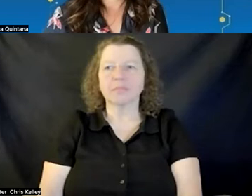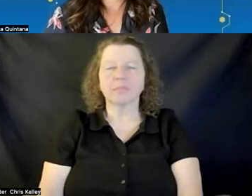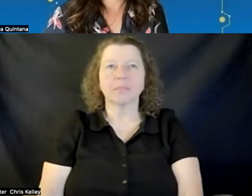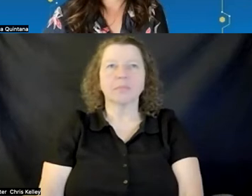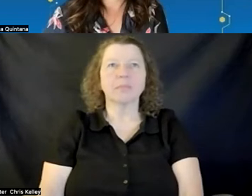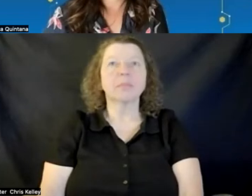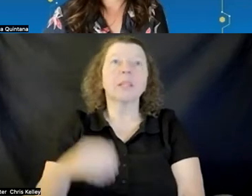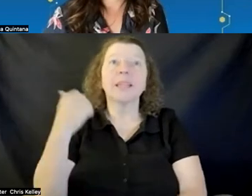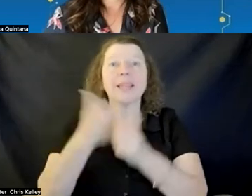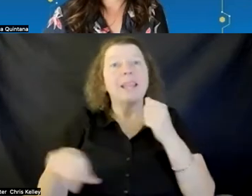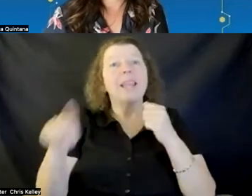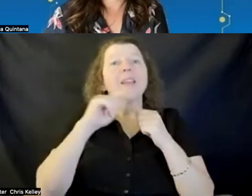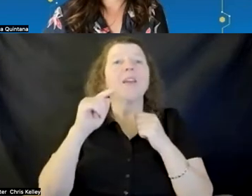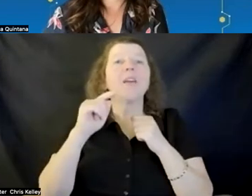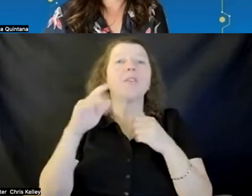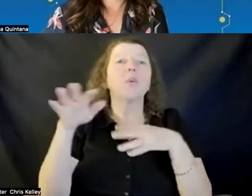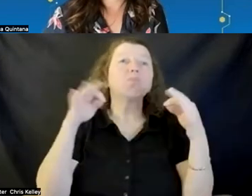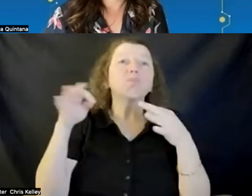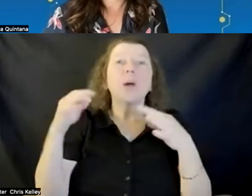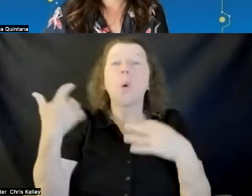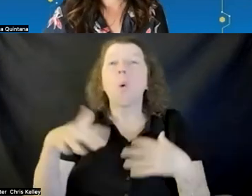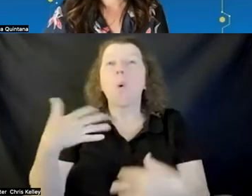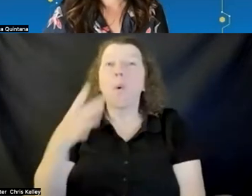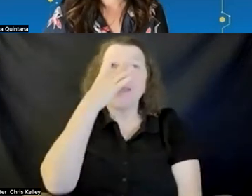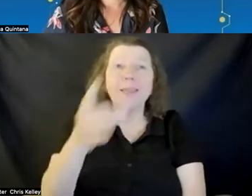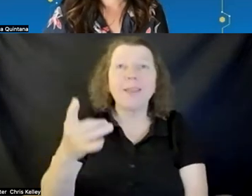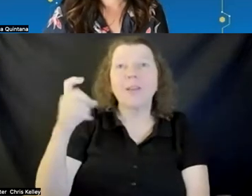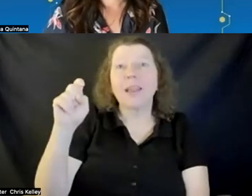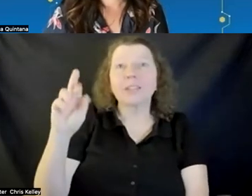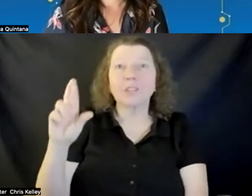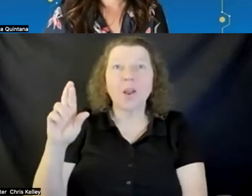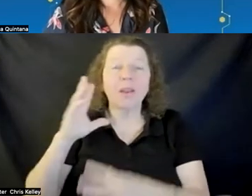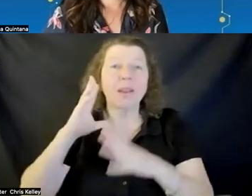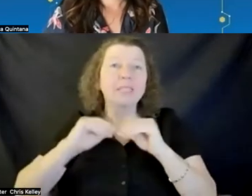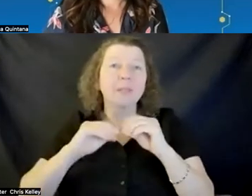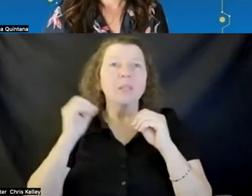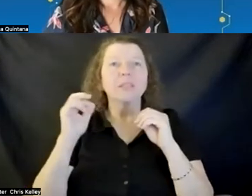xr experiences you see possible or you've you've tried out or you've experienced in online teaching